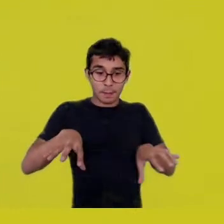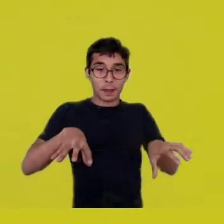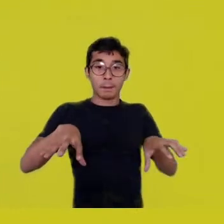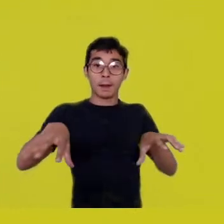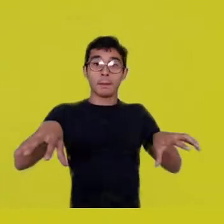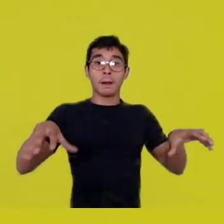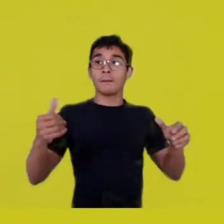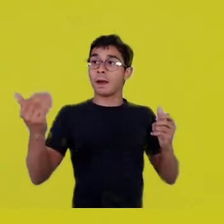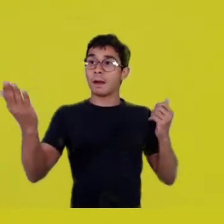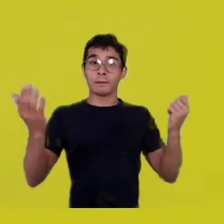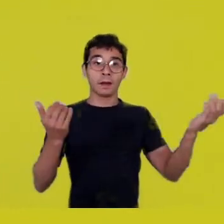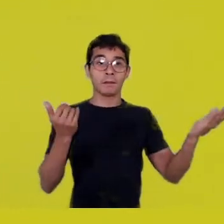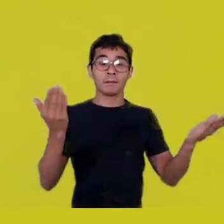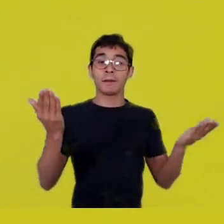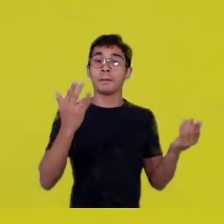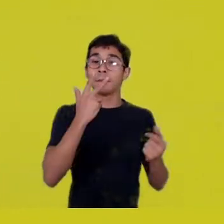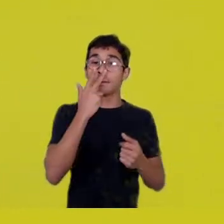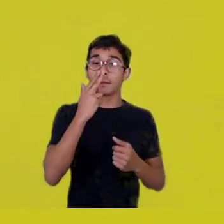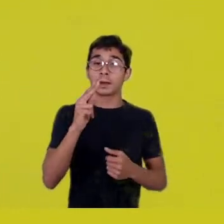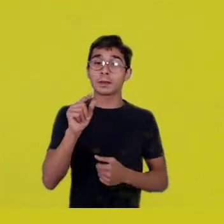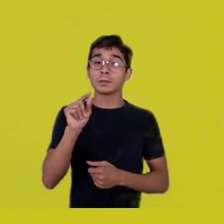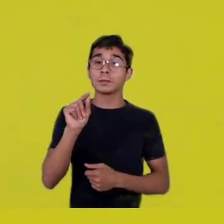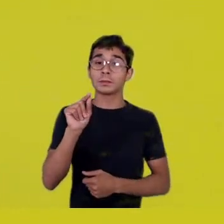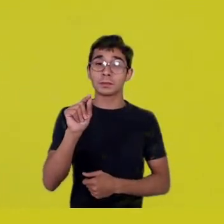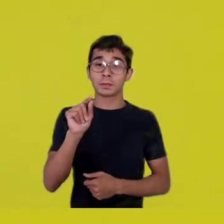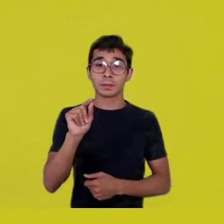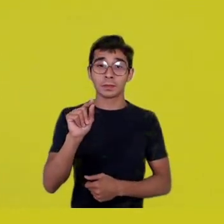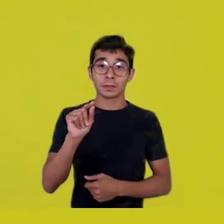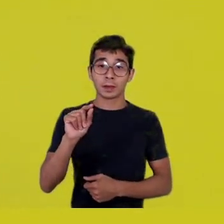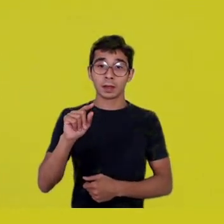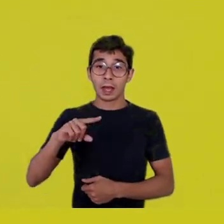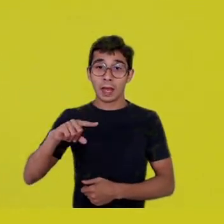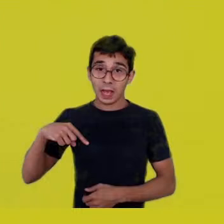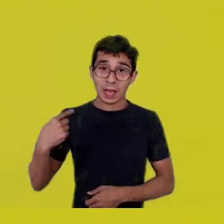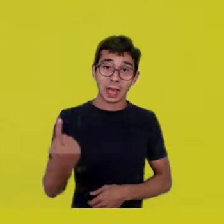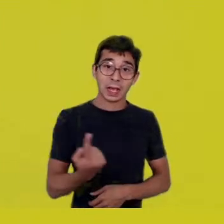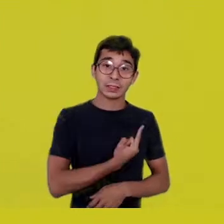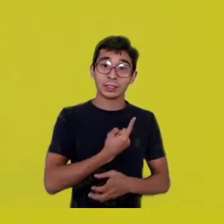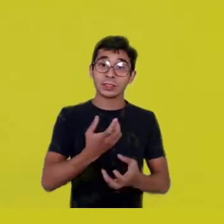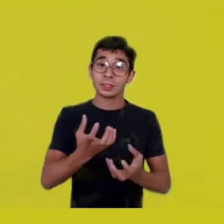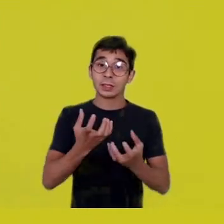transcending the cocoon,